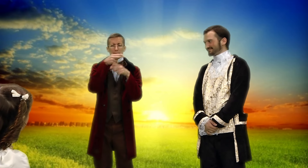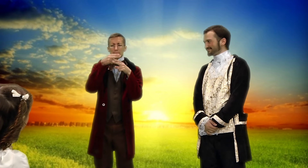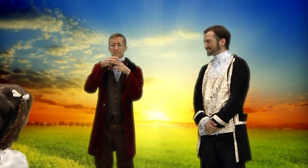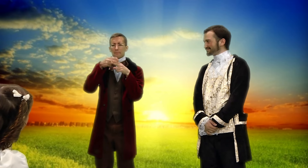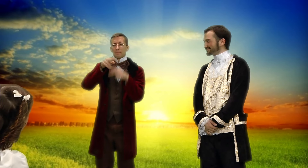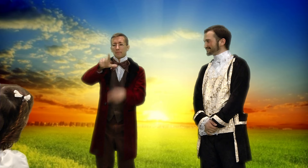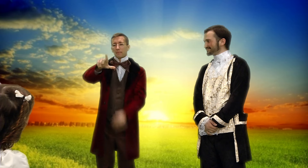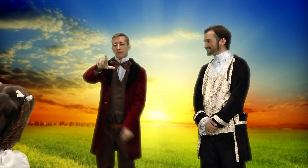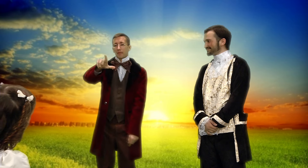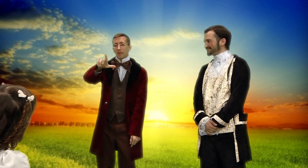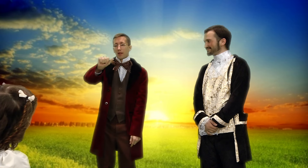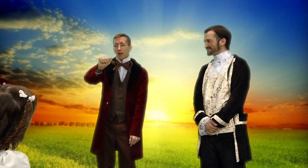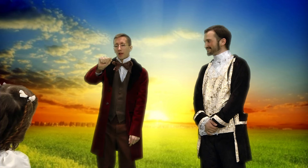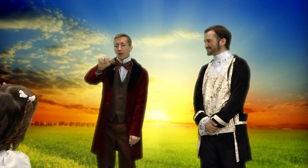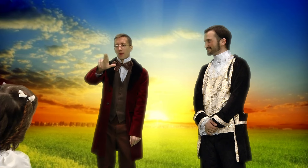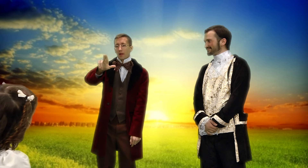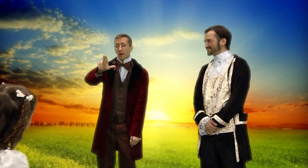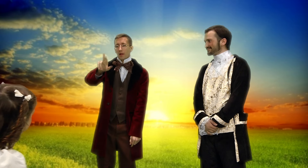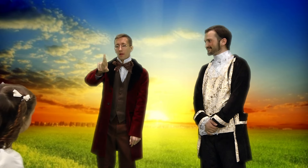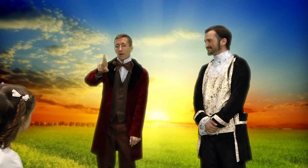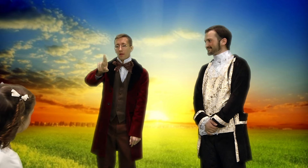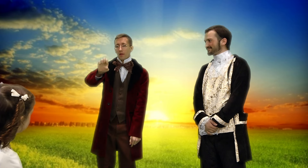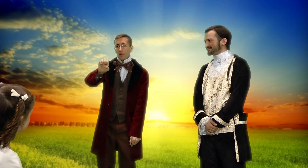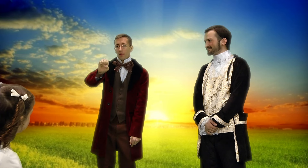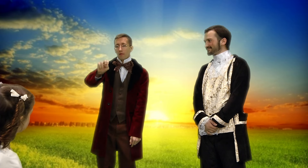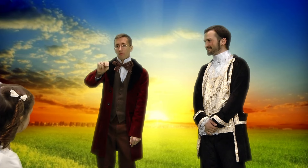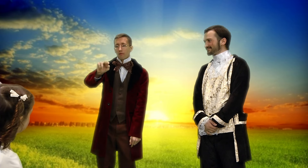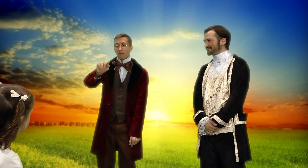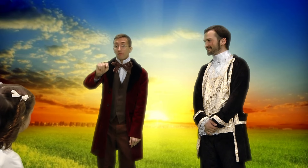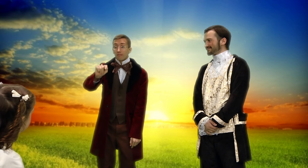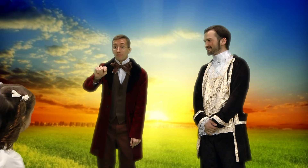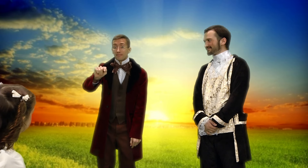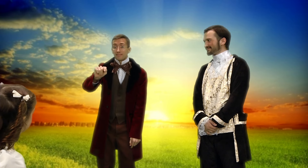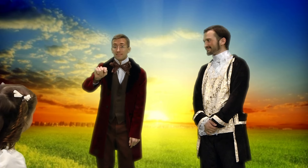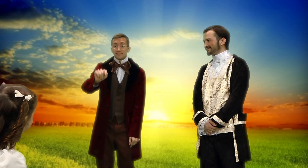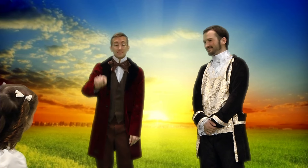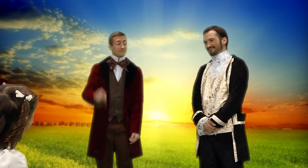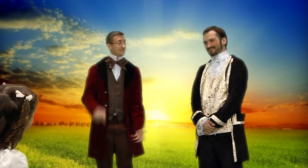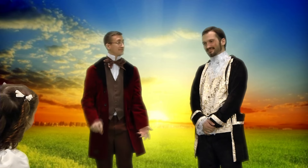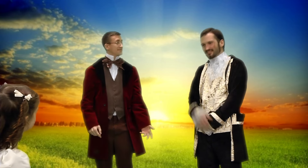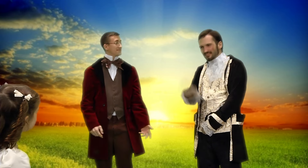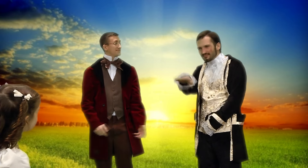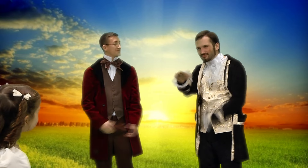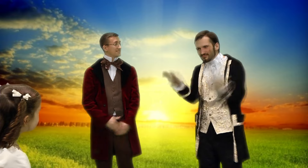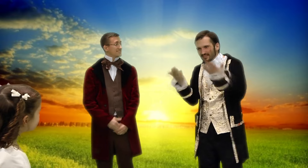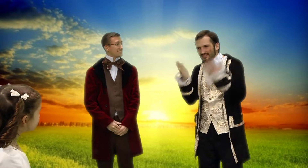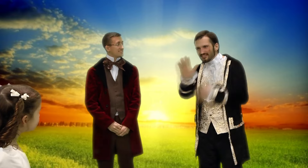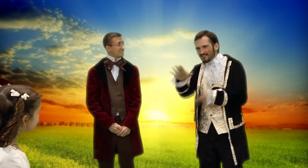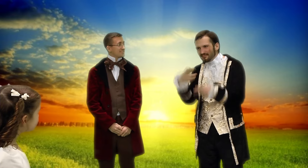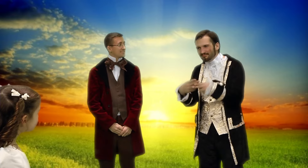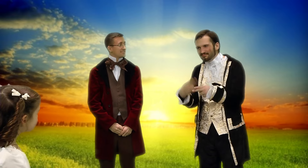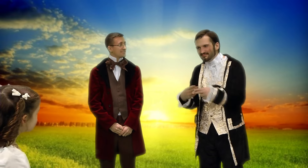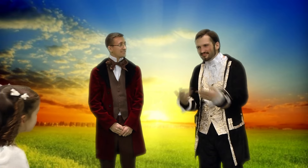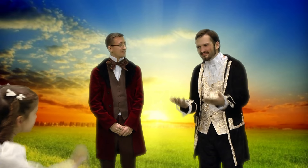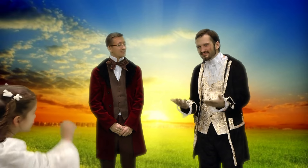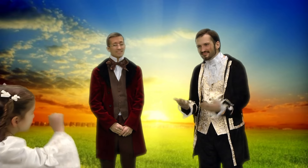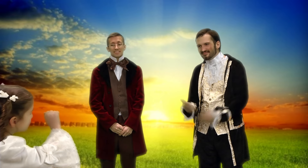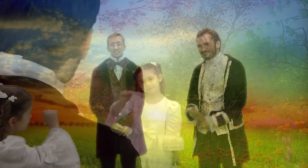His name is Laurent. What is your name?